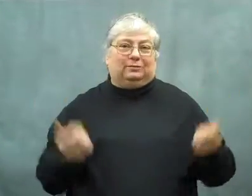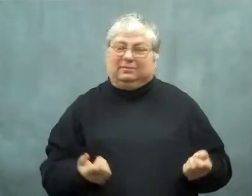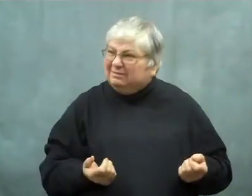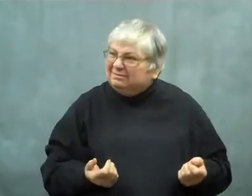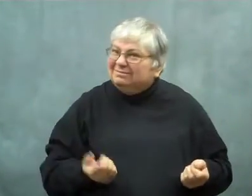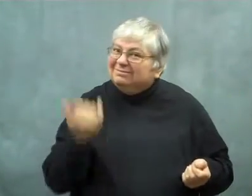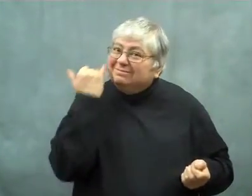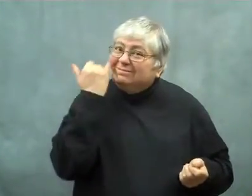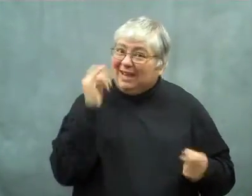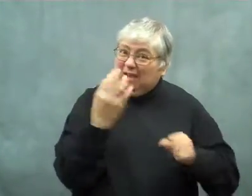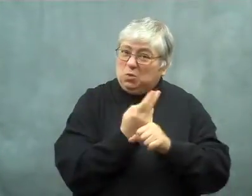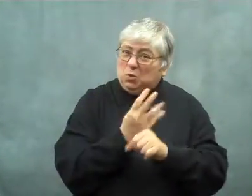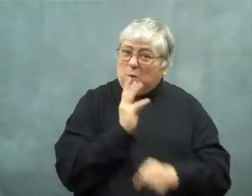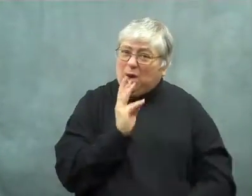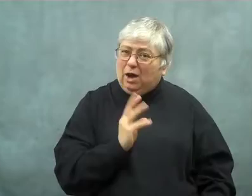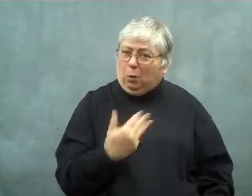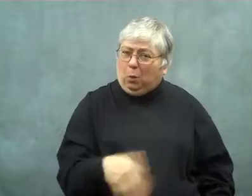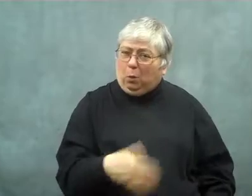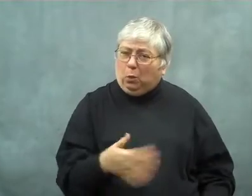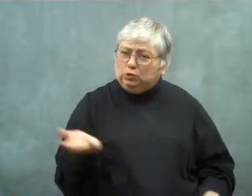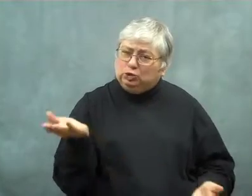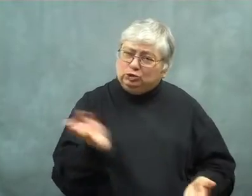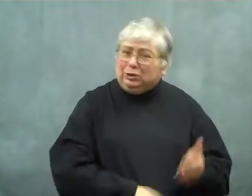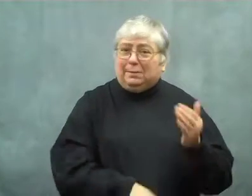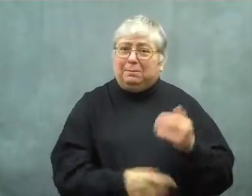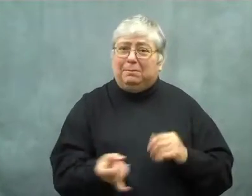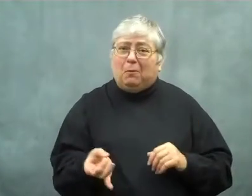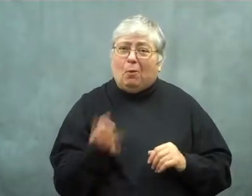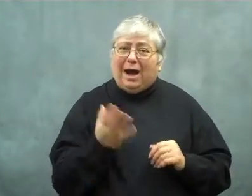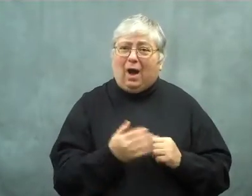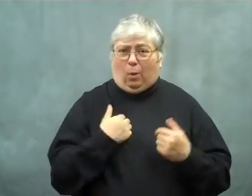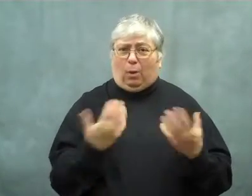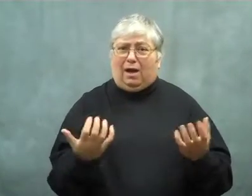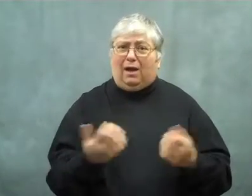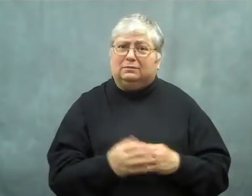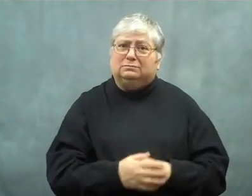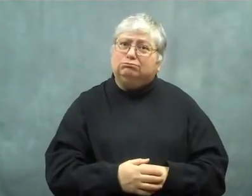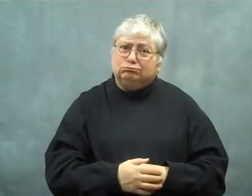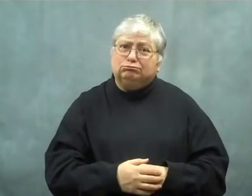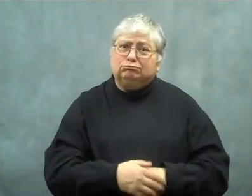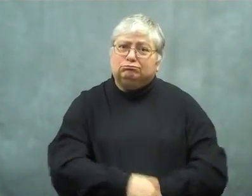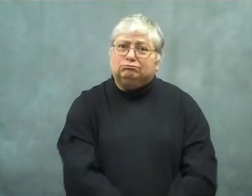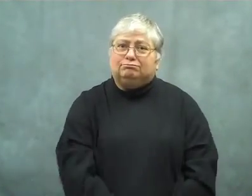Can you imagine? Using water for power would be so cheap! That's what I want!